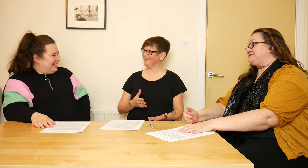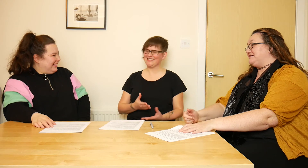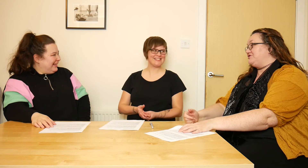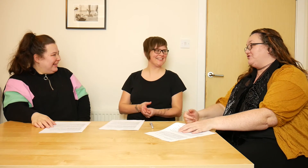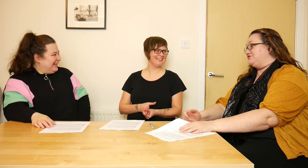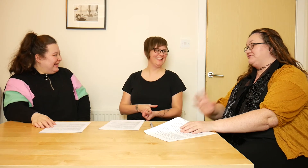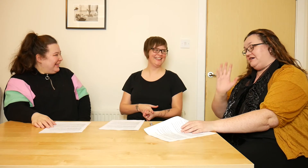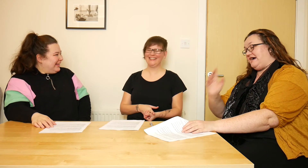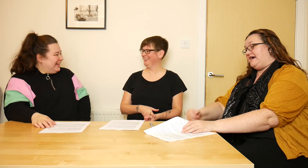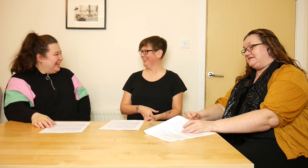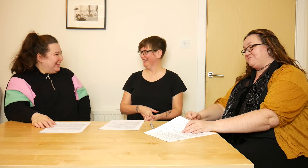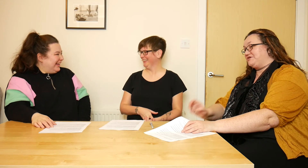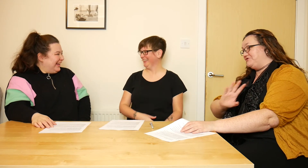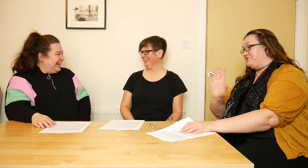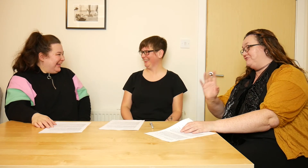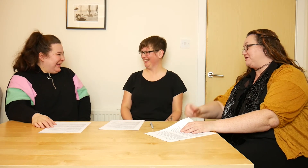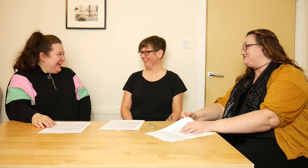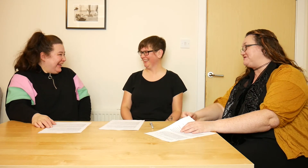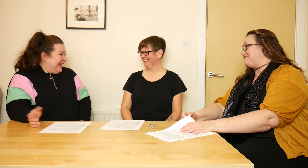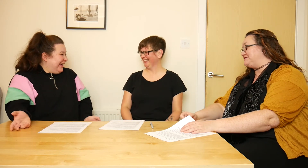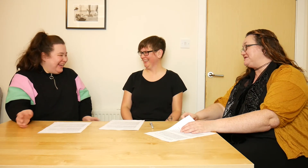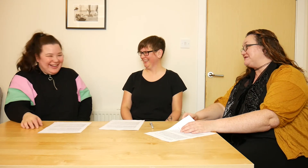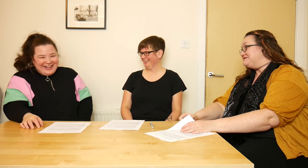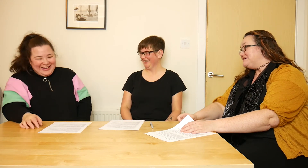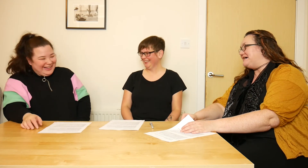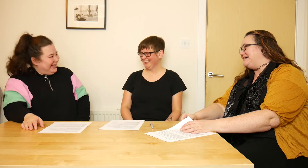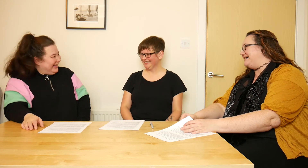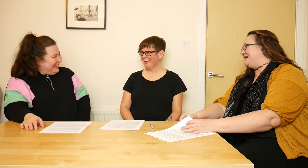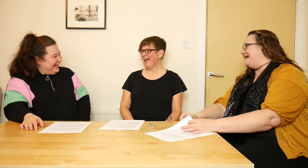I'm certainly not an academic on the whole range of deafness either!